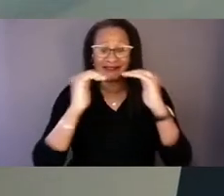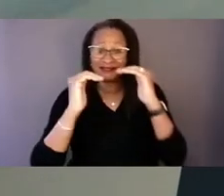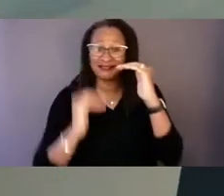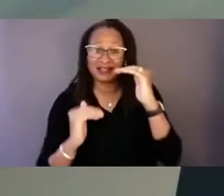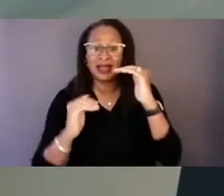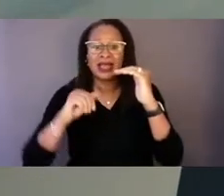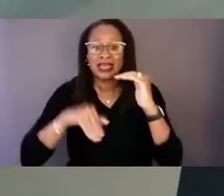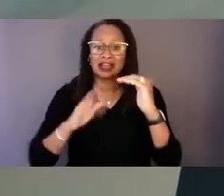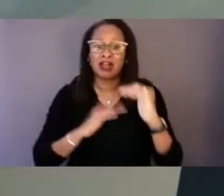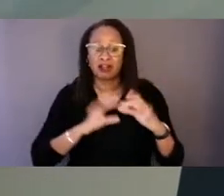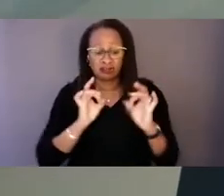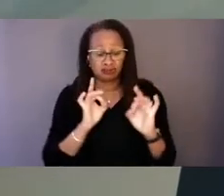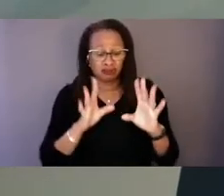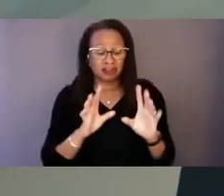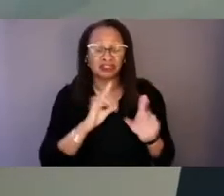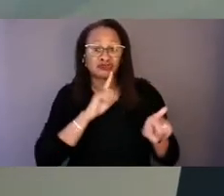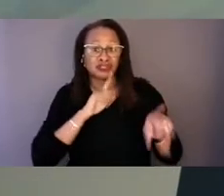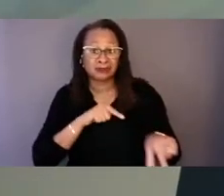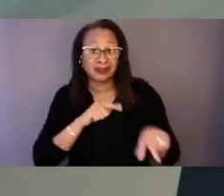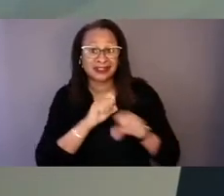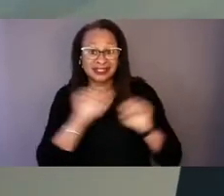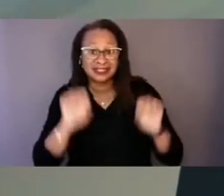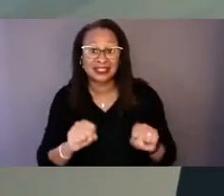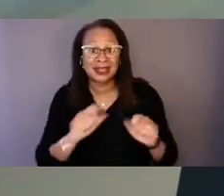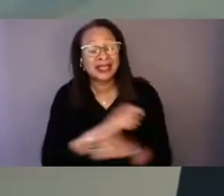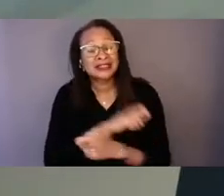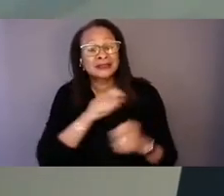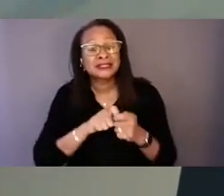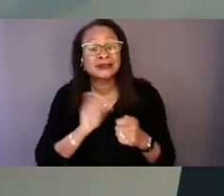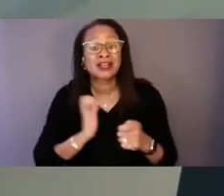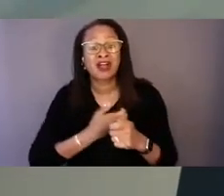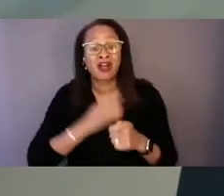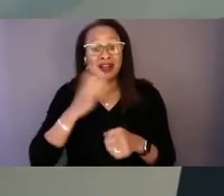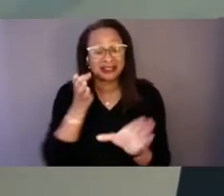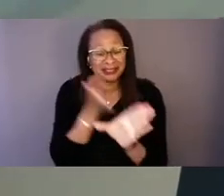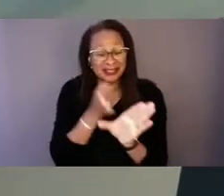and specifically, our psychiatric crisis response.